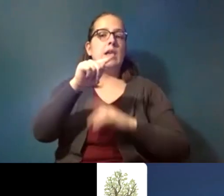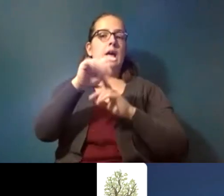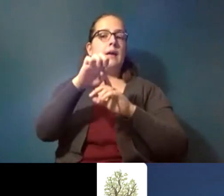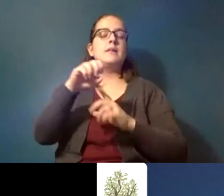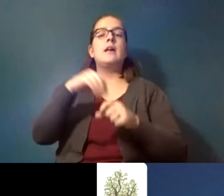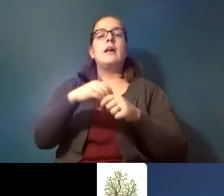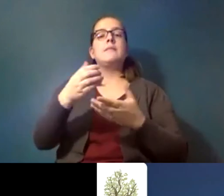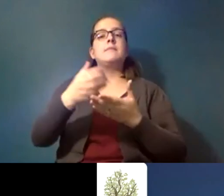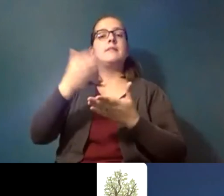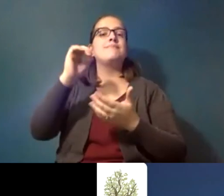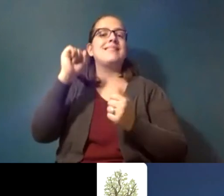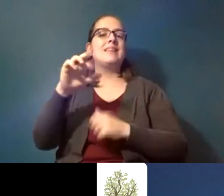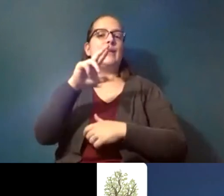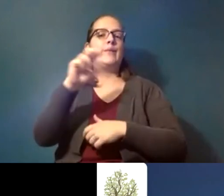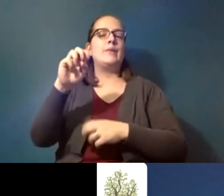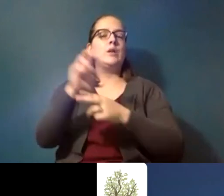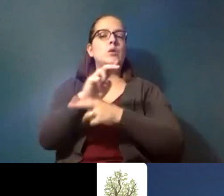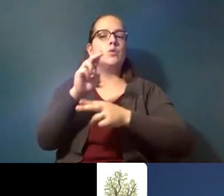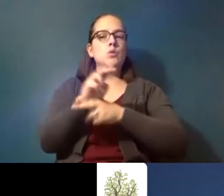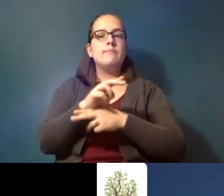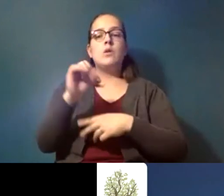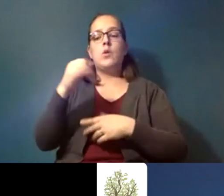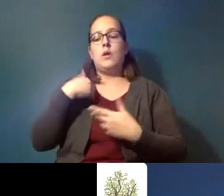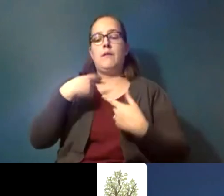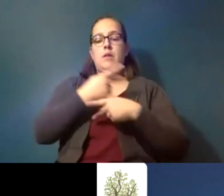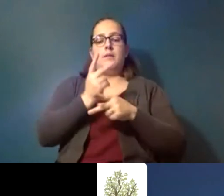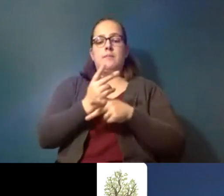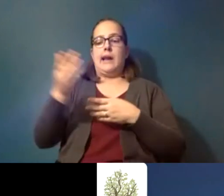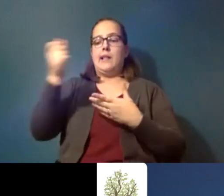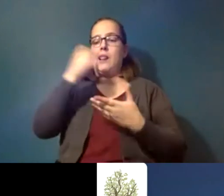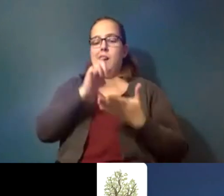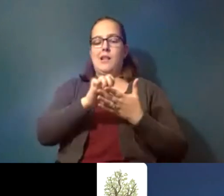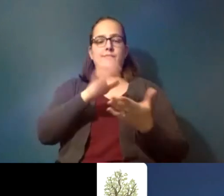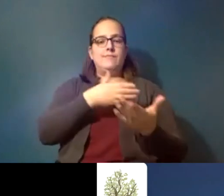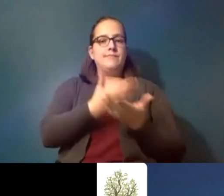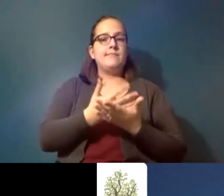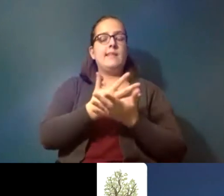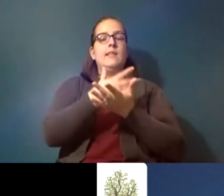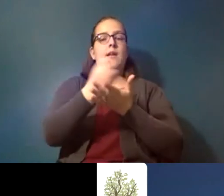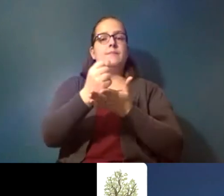be reused and so you get the product in the mail you use it up you send it back to them and they